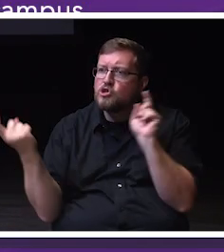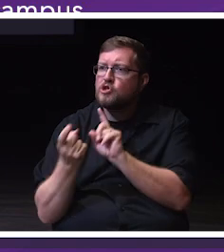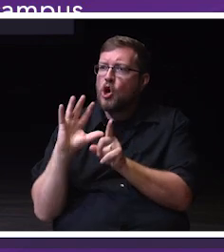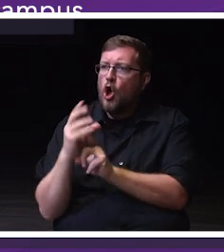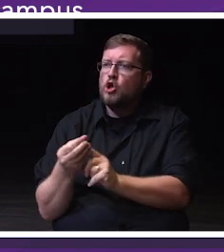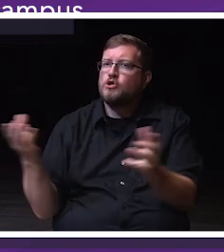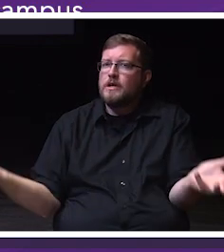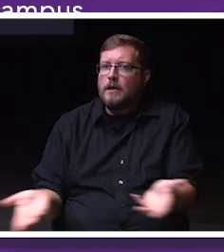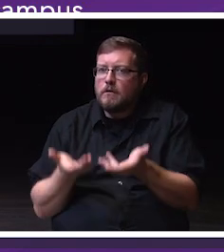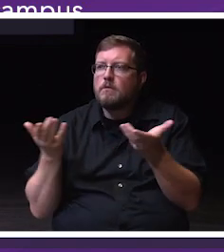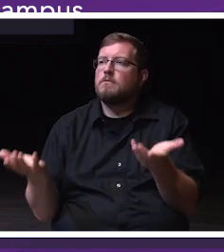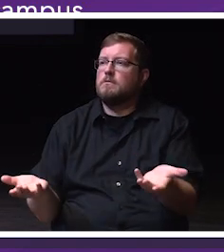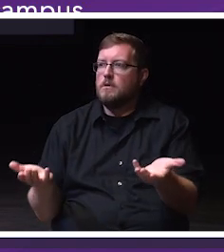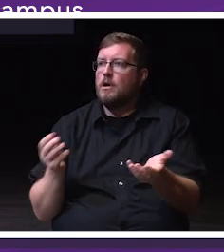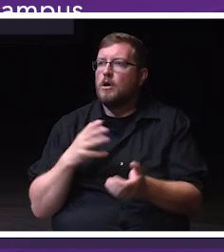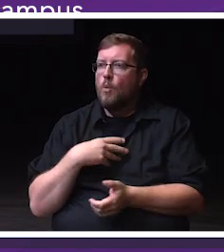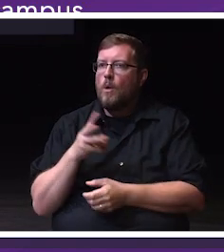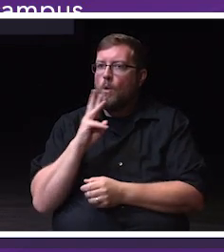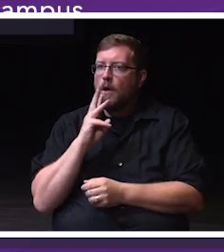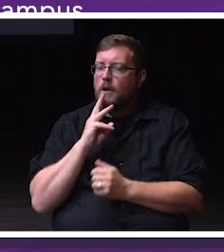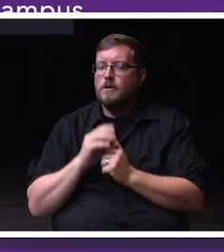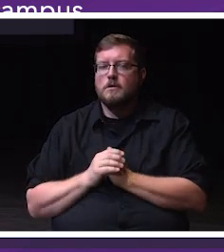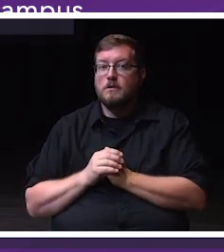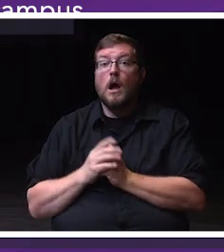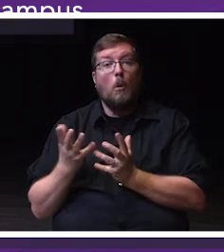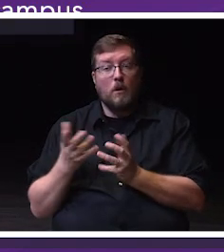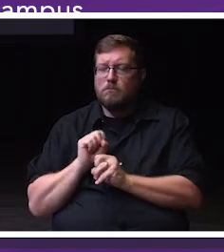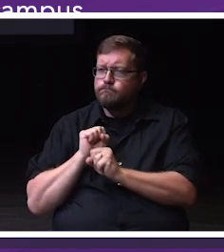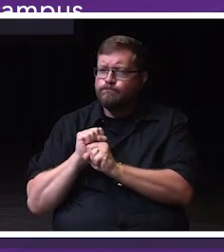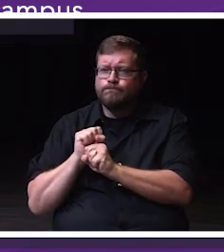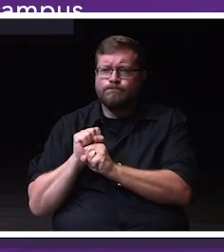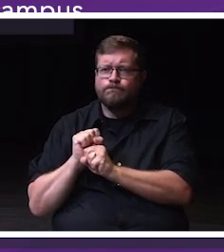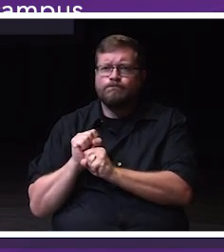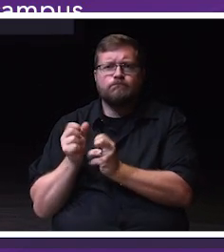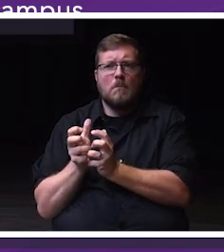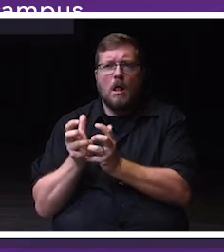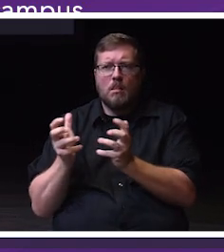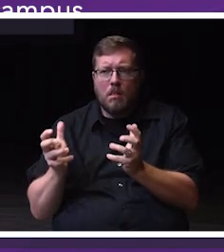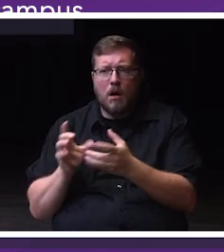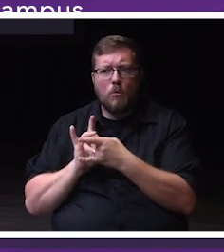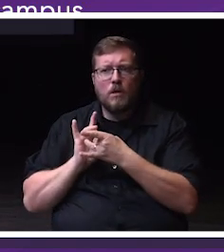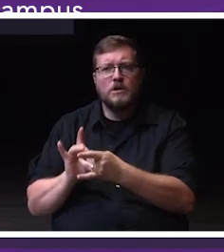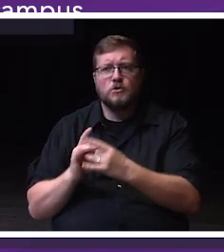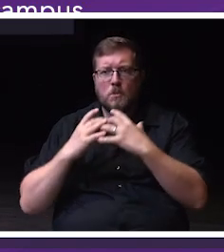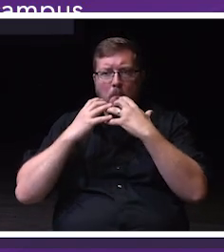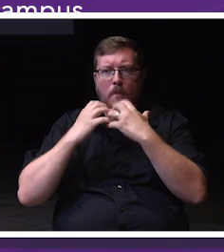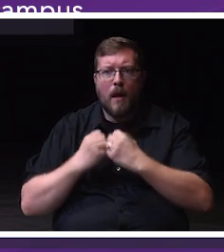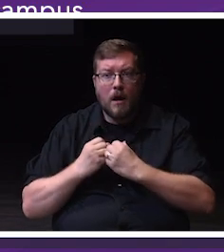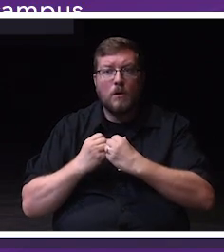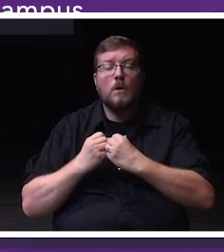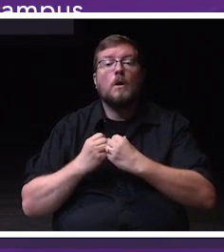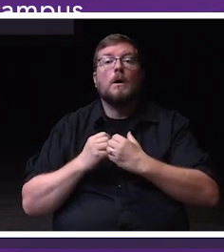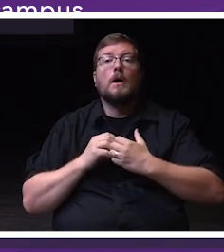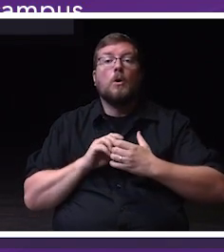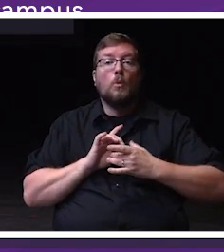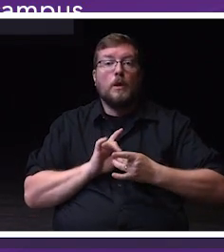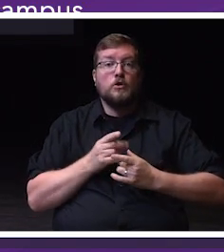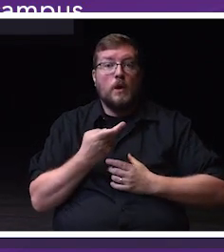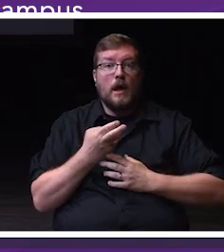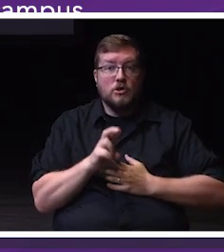Much work has been done around, mattering and in HR and across our campus.